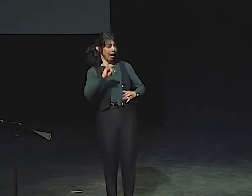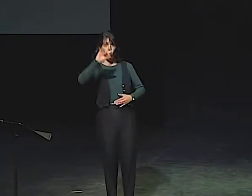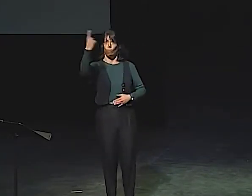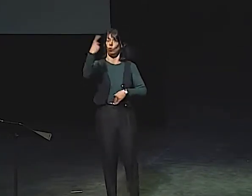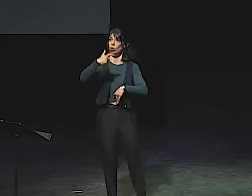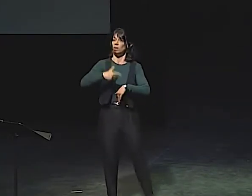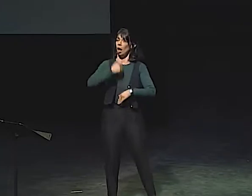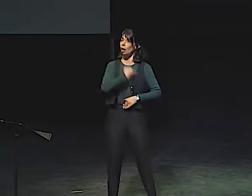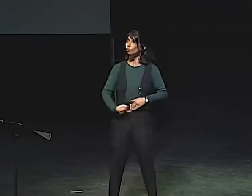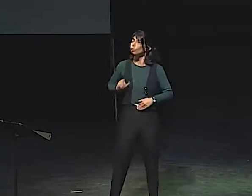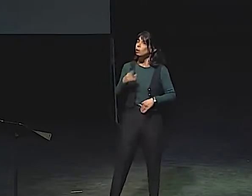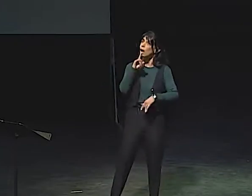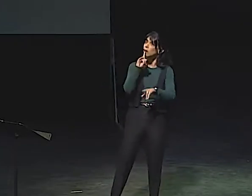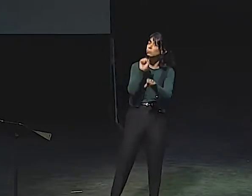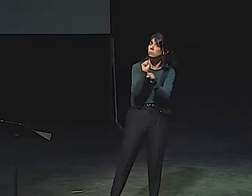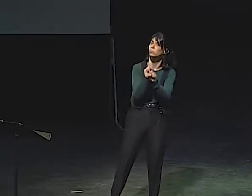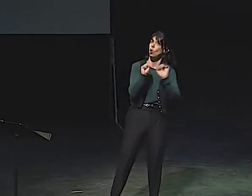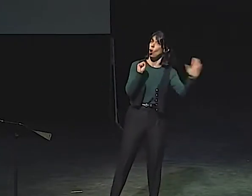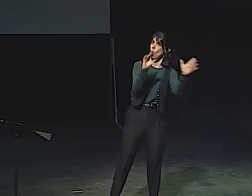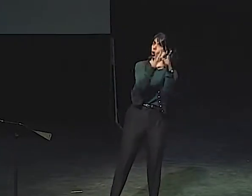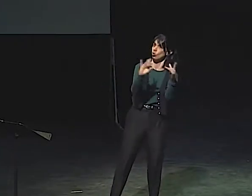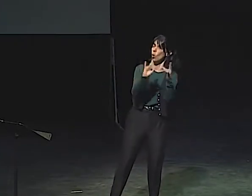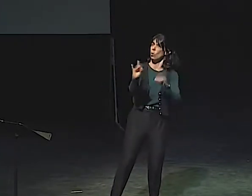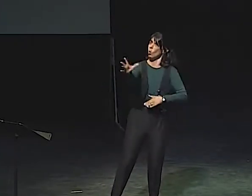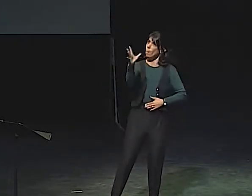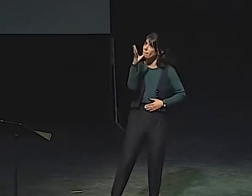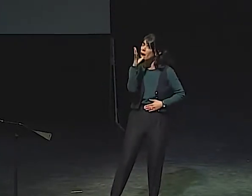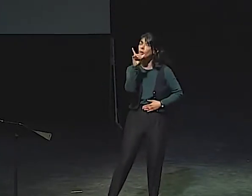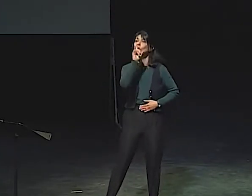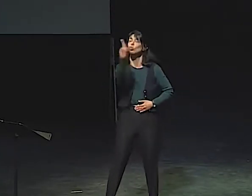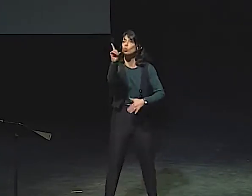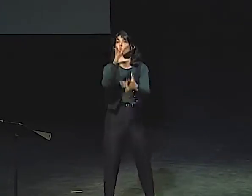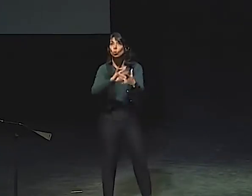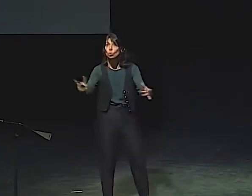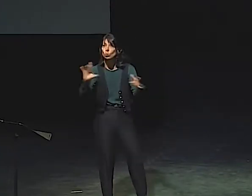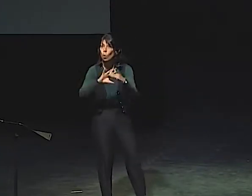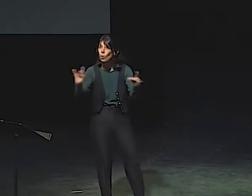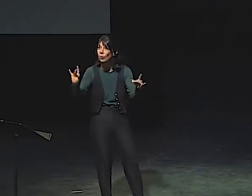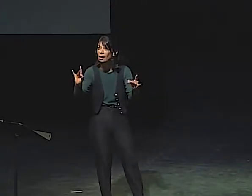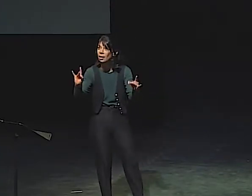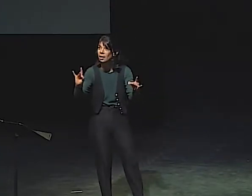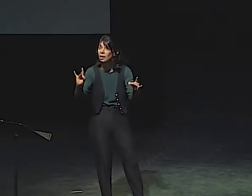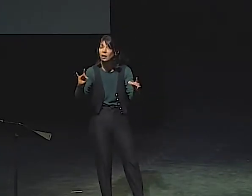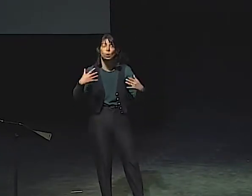SHE'S NEVER TOLD HER OWN STORY. NOW, THIS IS THE FIRST TIME SHE'S WORKED ON HER STORY.